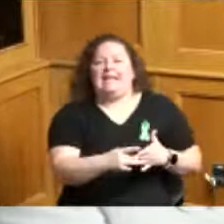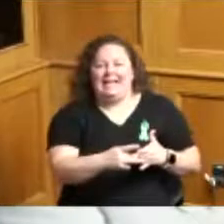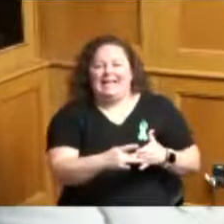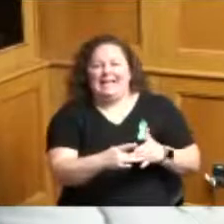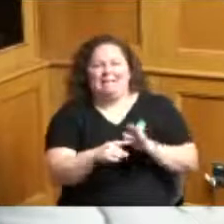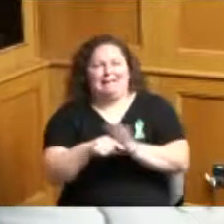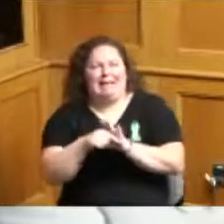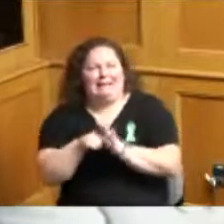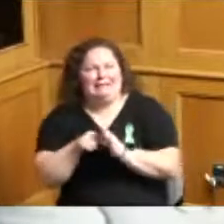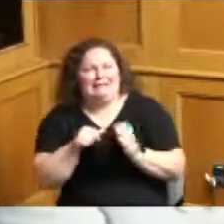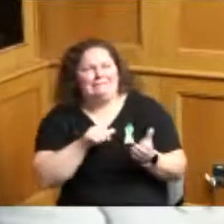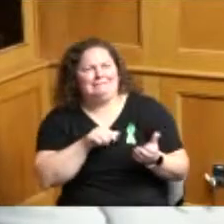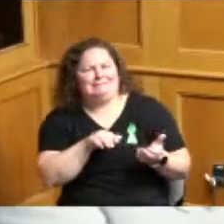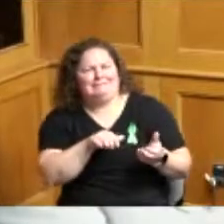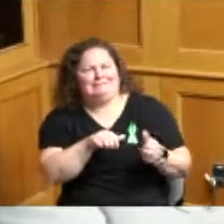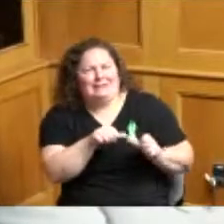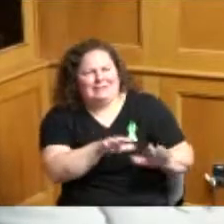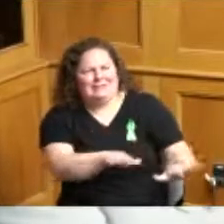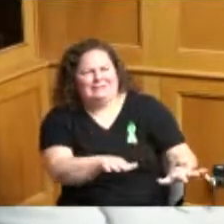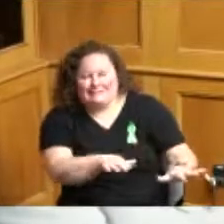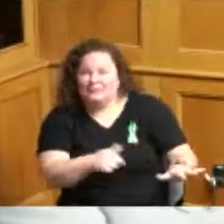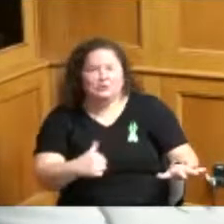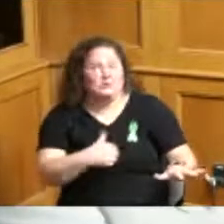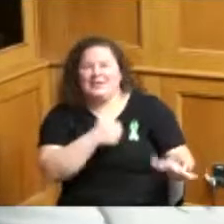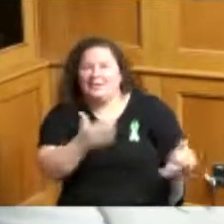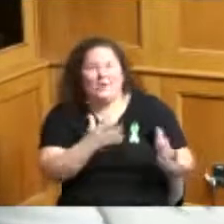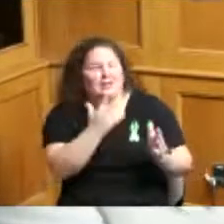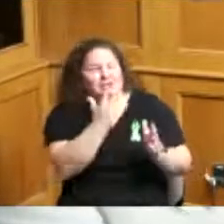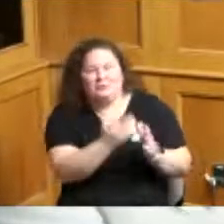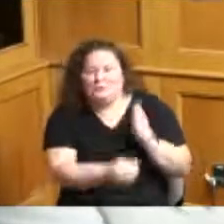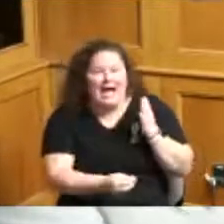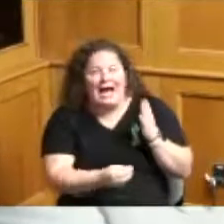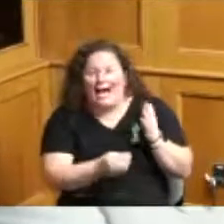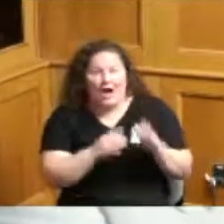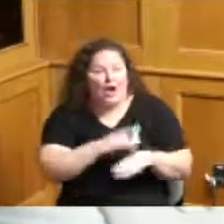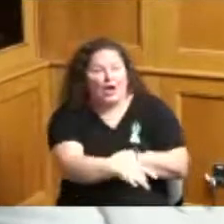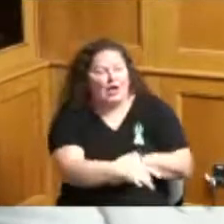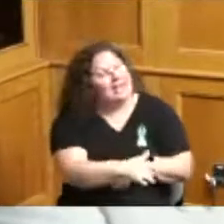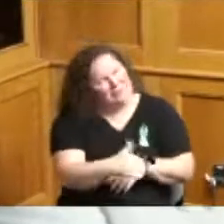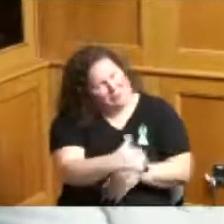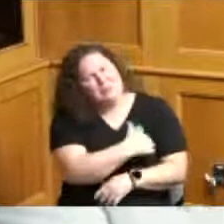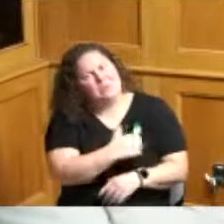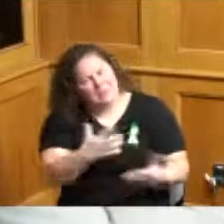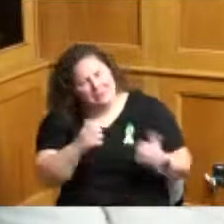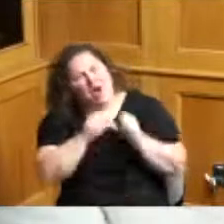to lead in that area headed toward death we want to lead an area headed toward life so I want to